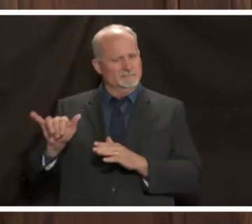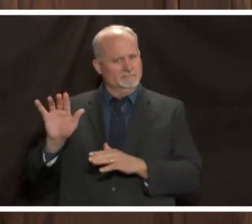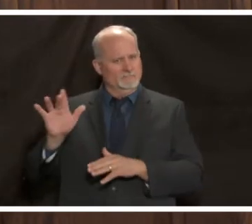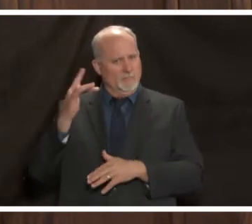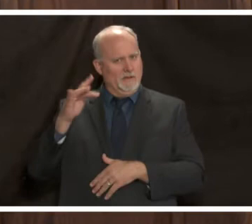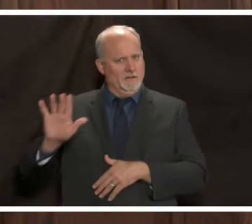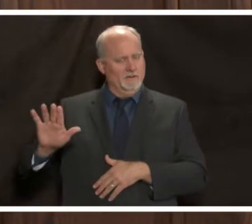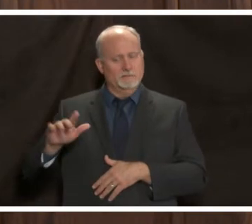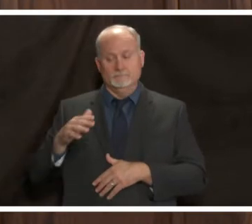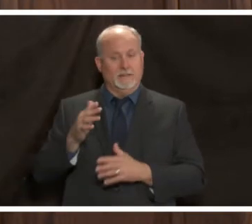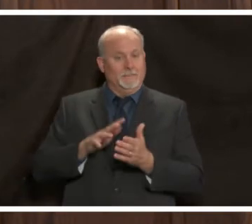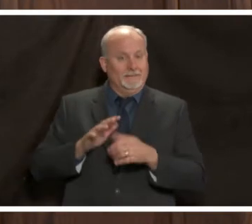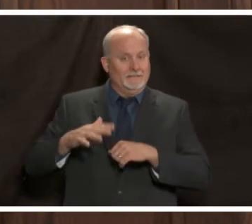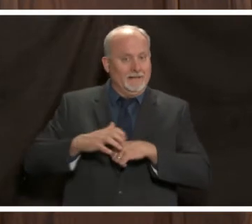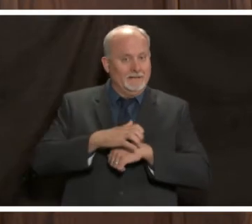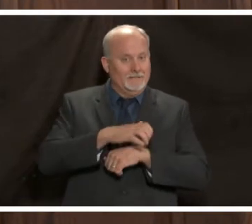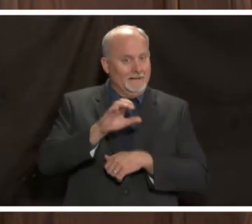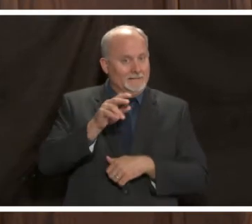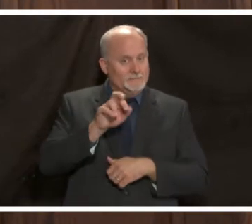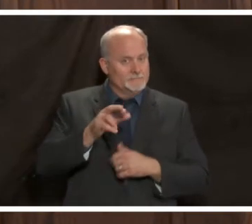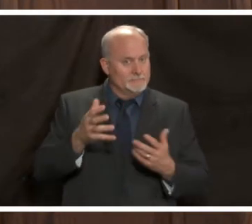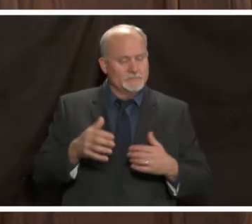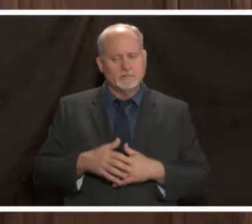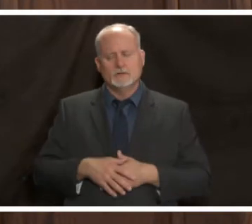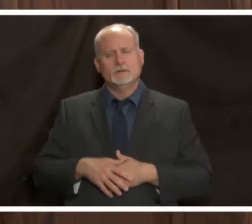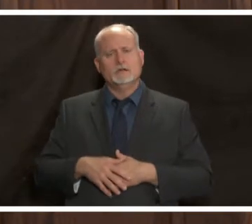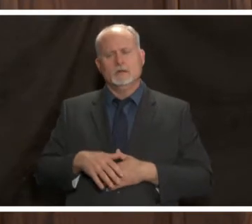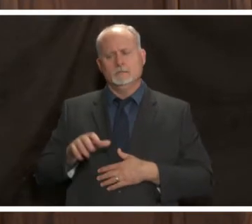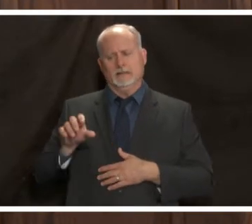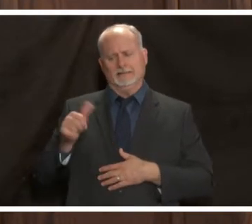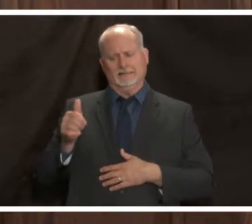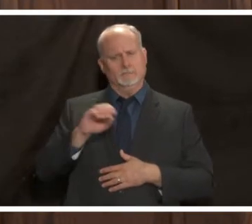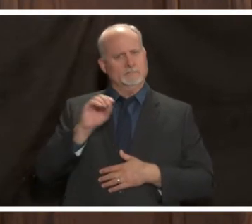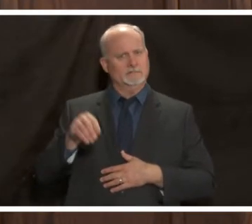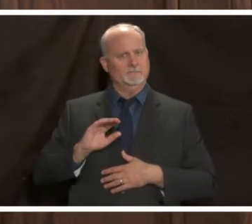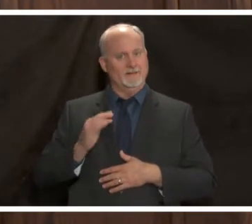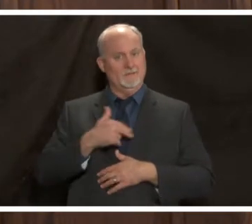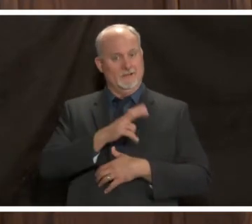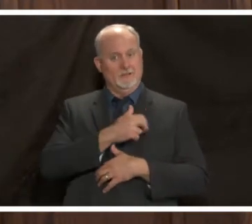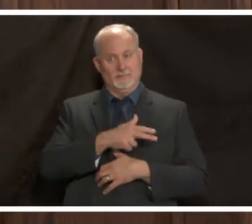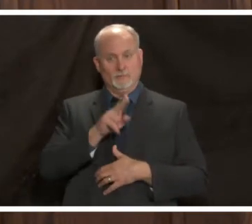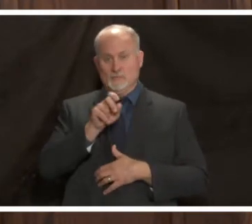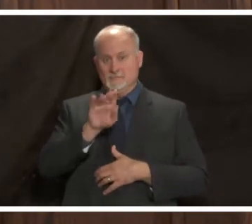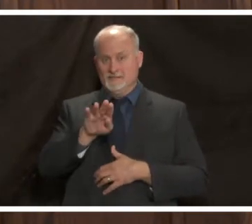cancer care so we do know about 10 percent of our our hospital beds at uab right now are being used